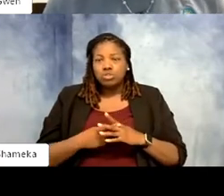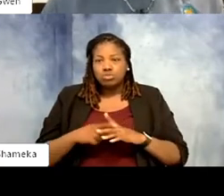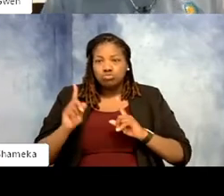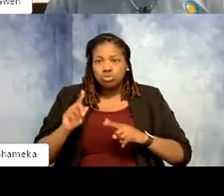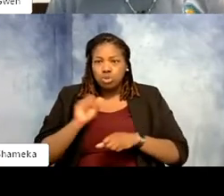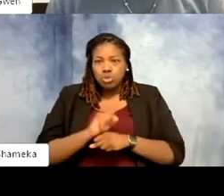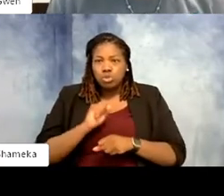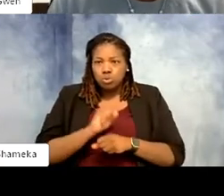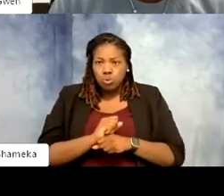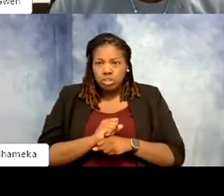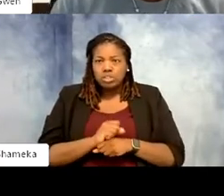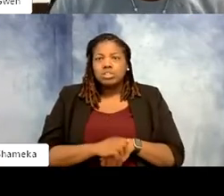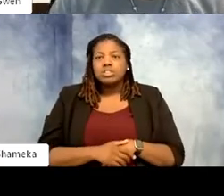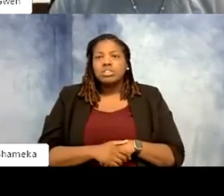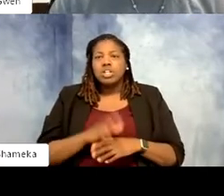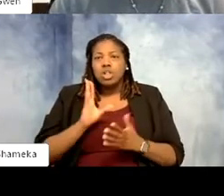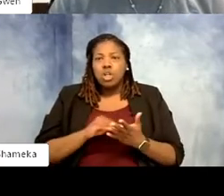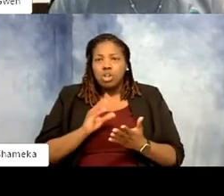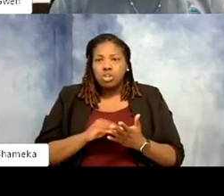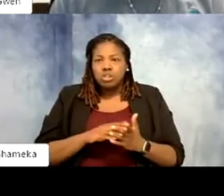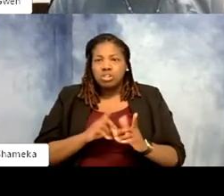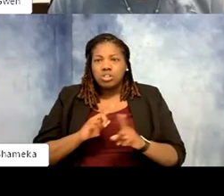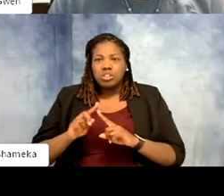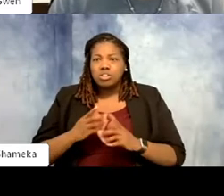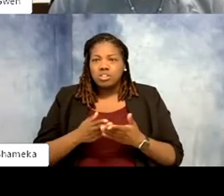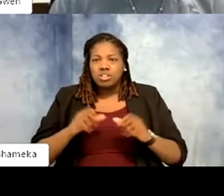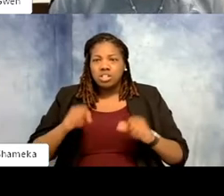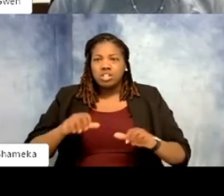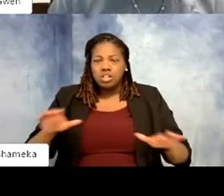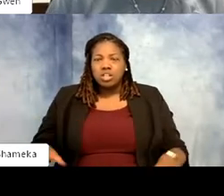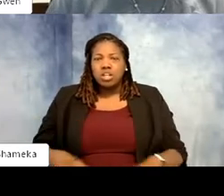I work with and learning that there were so many things you can do to help those animals